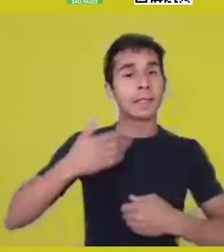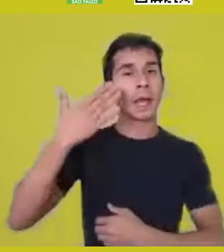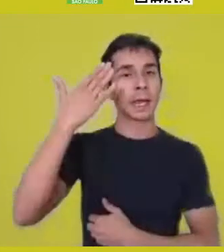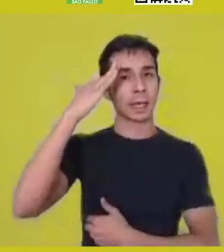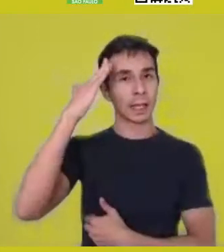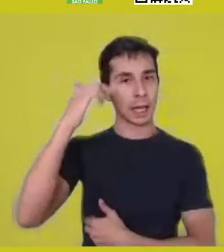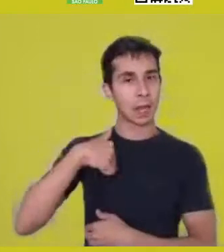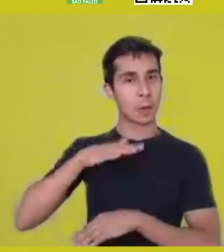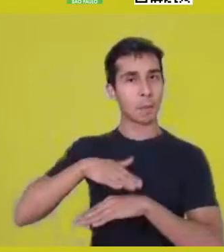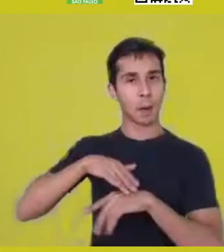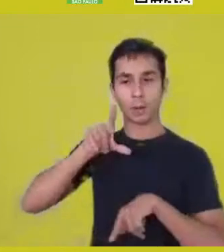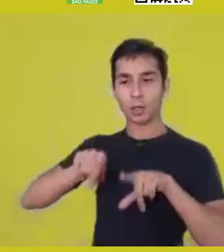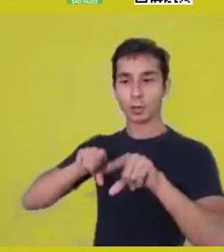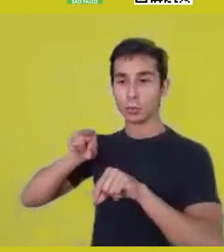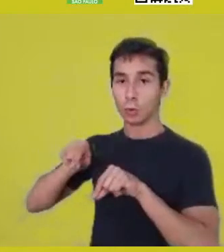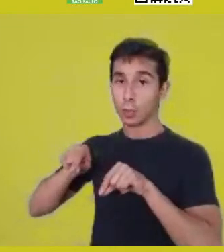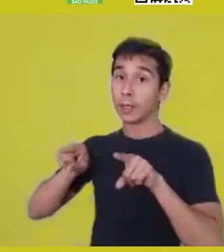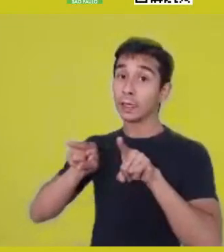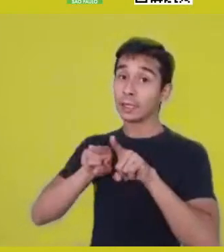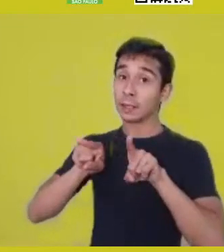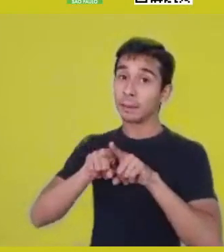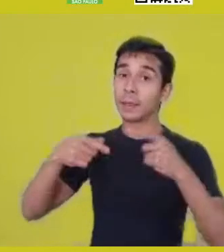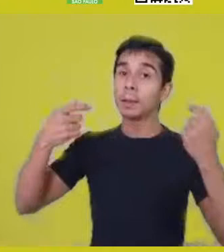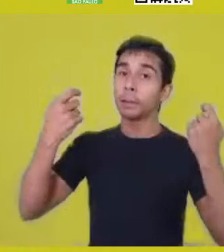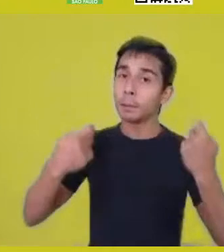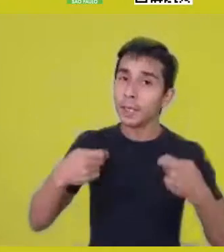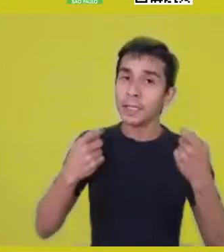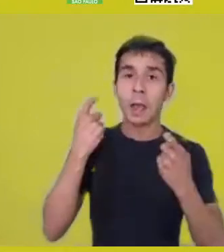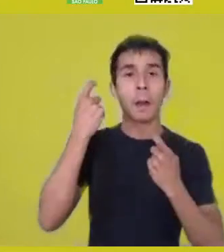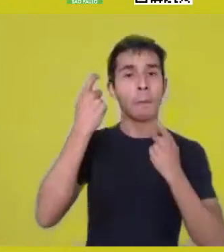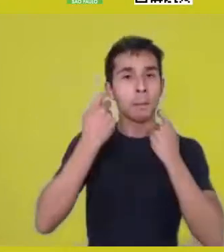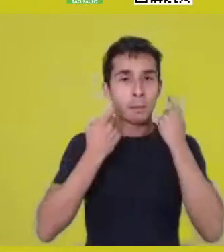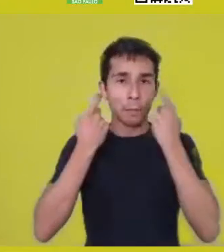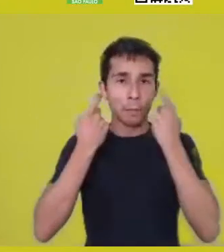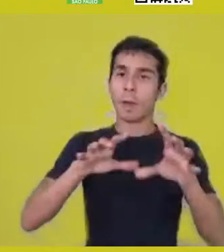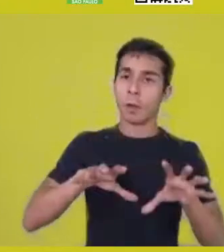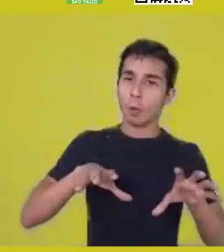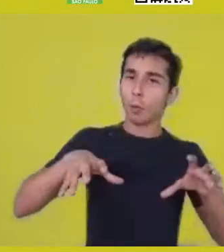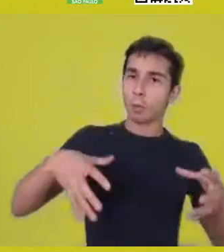goes through, most of all, a spirit which relates directly with the whole,